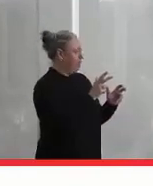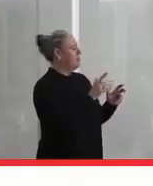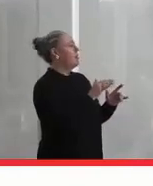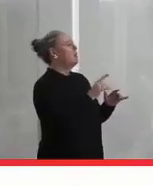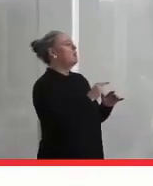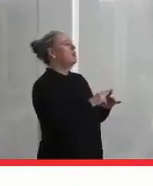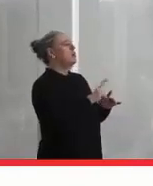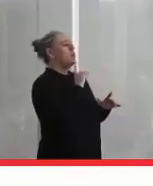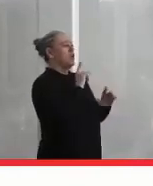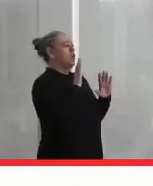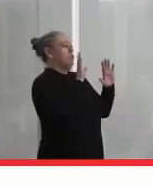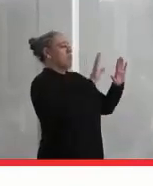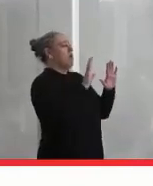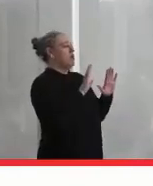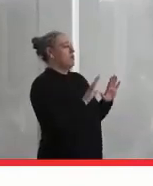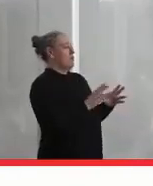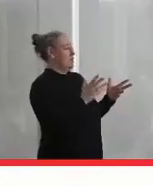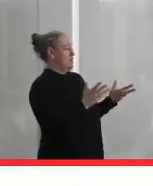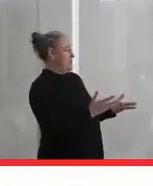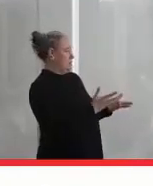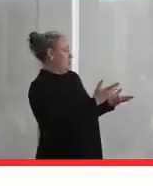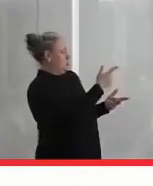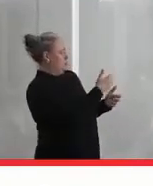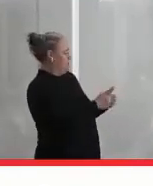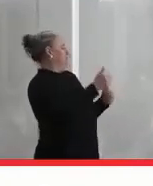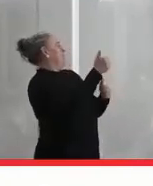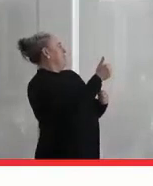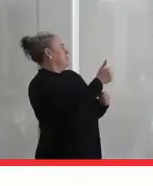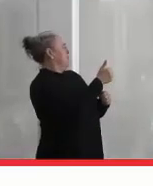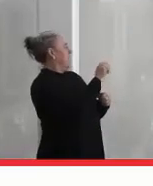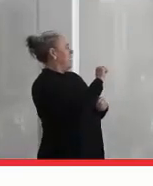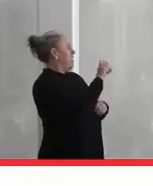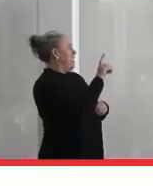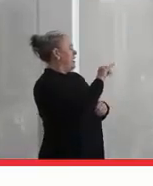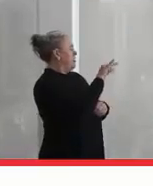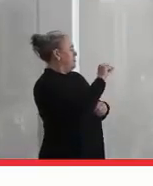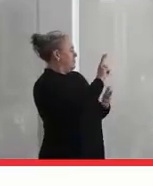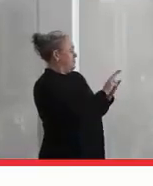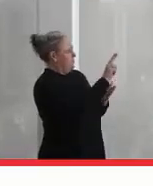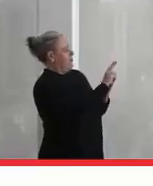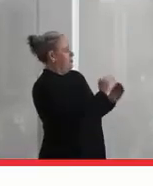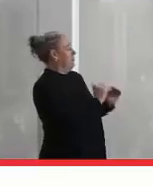It's wonderful to have you in the senior administration. And I wonder if I could ask you to do